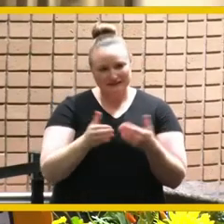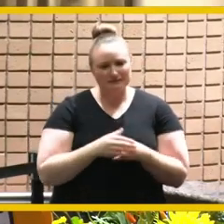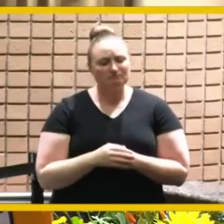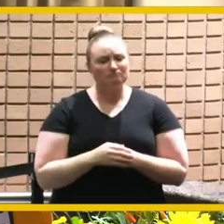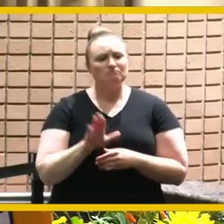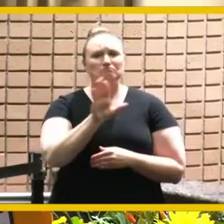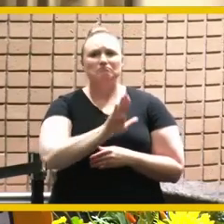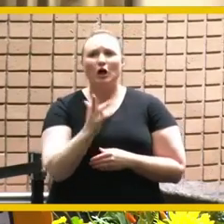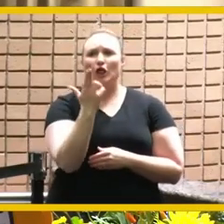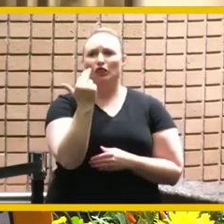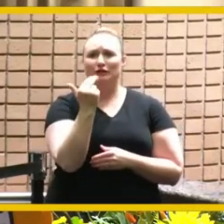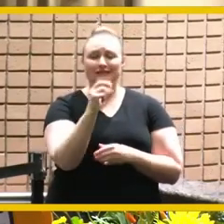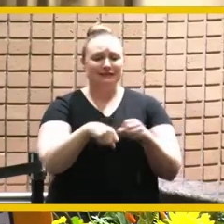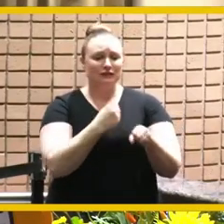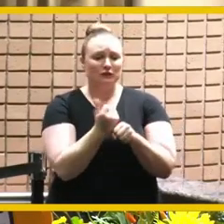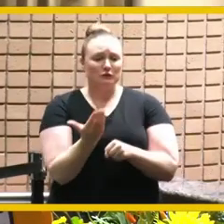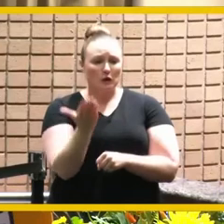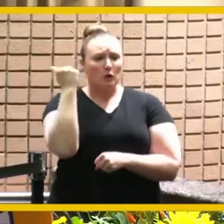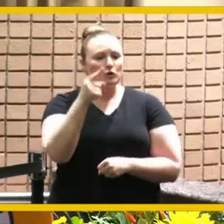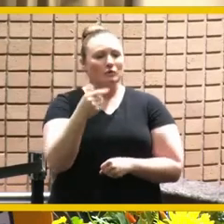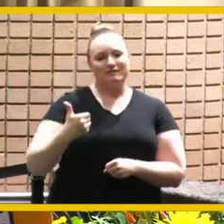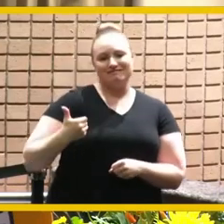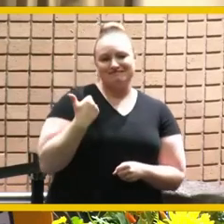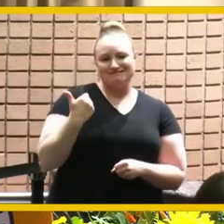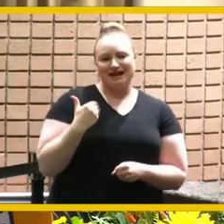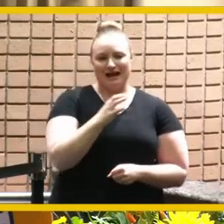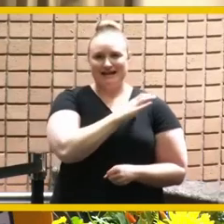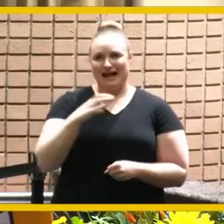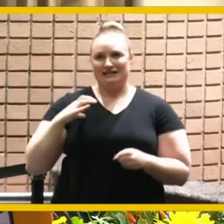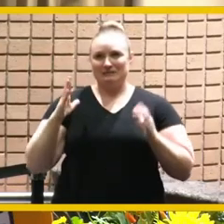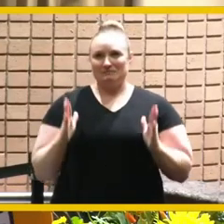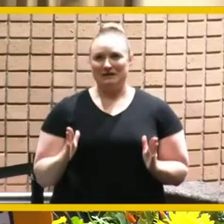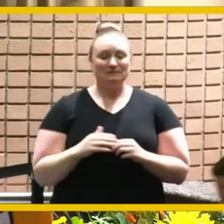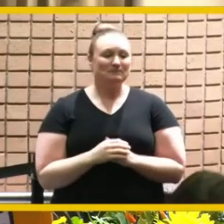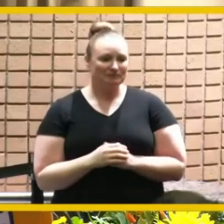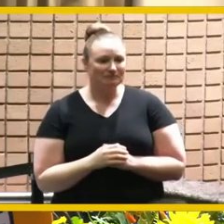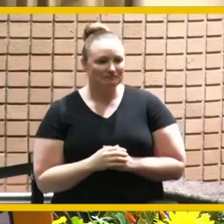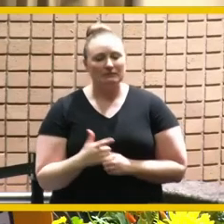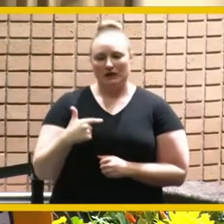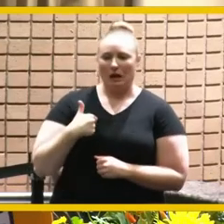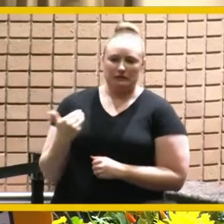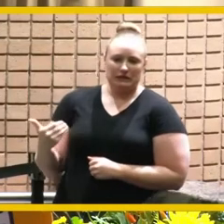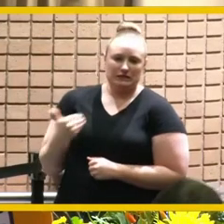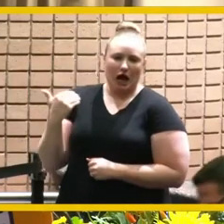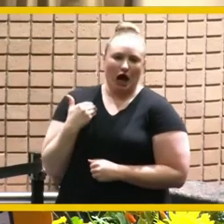when you were a young councilman and i was a young lieutenant area commander and i have i covered the